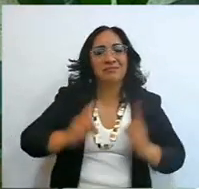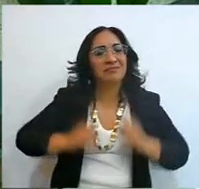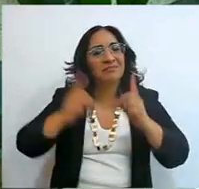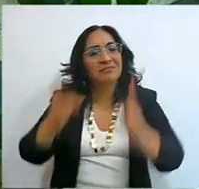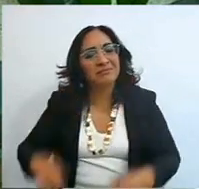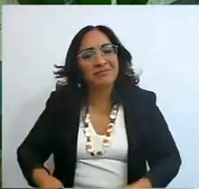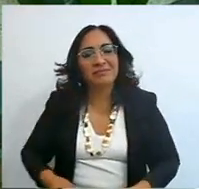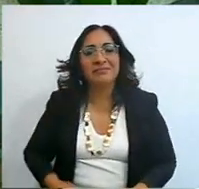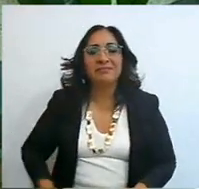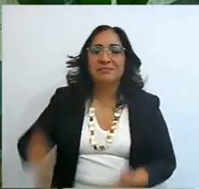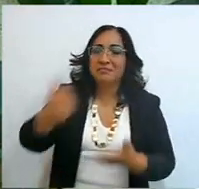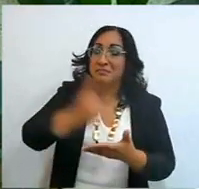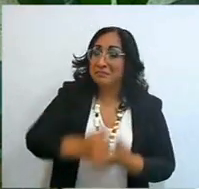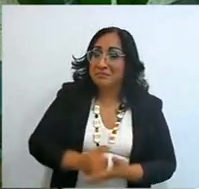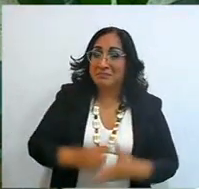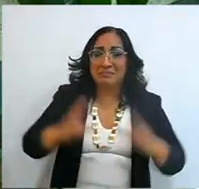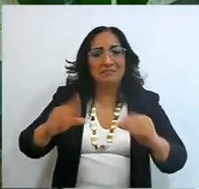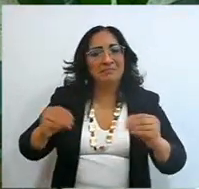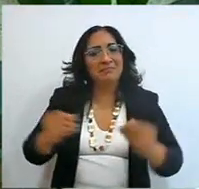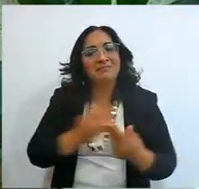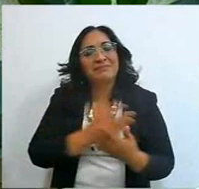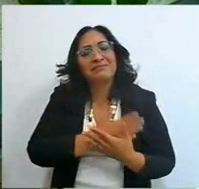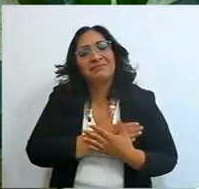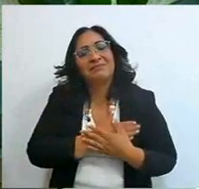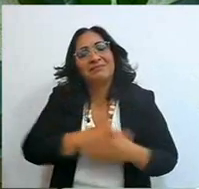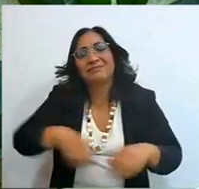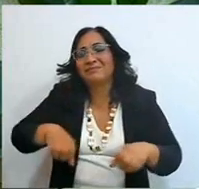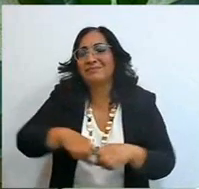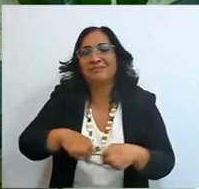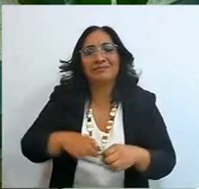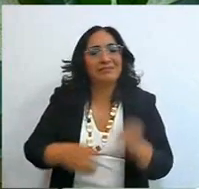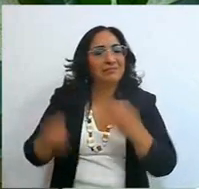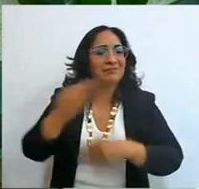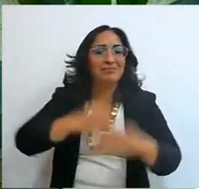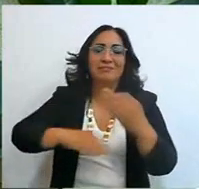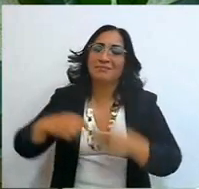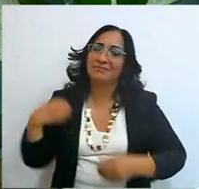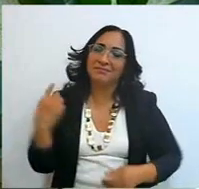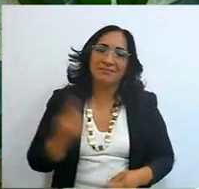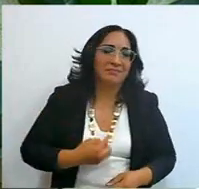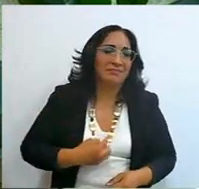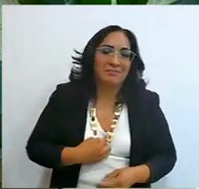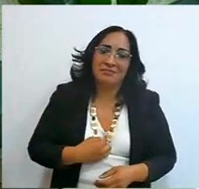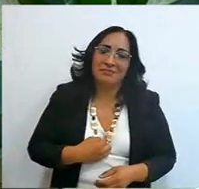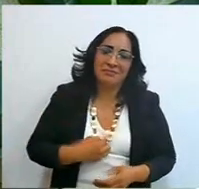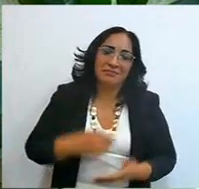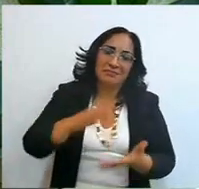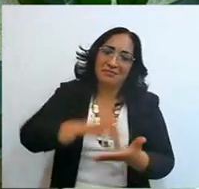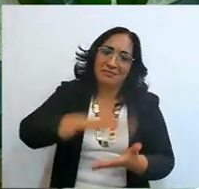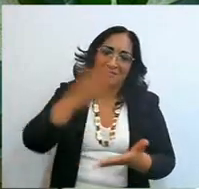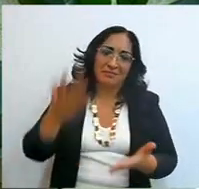teach me to love you with all that I am Lord, thank you Father,